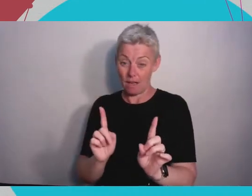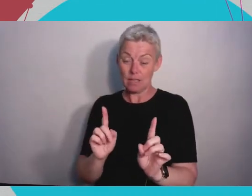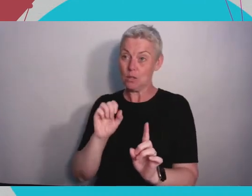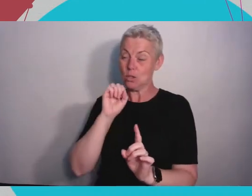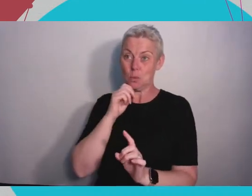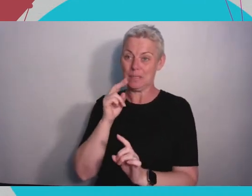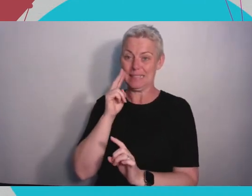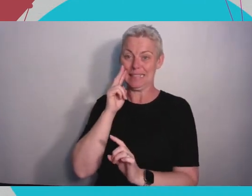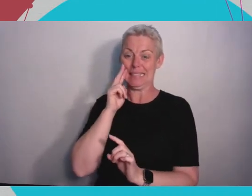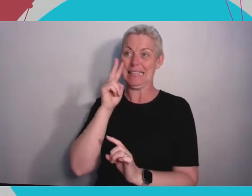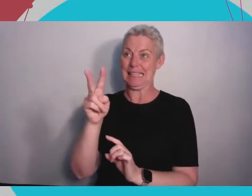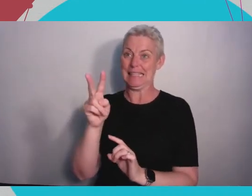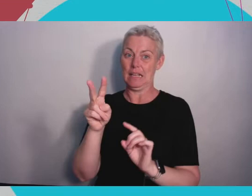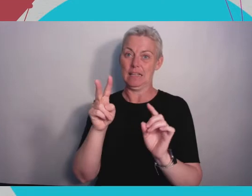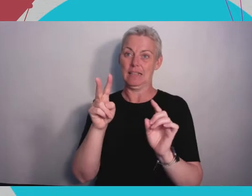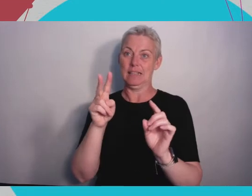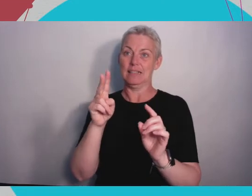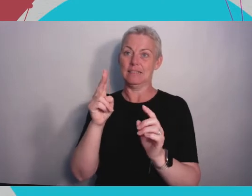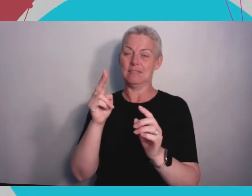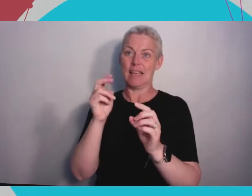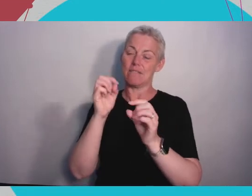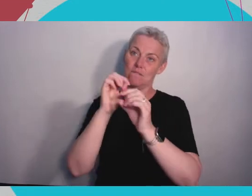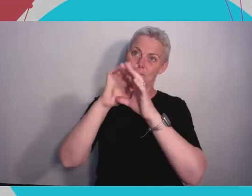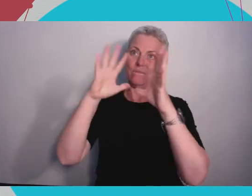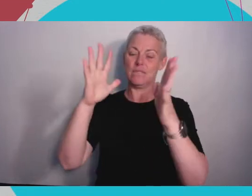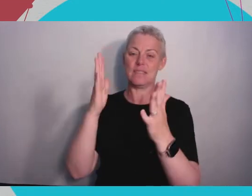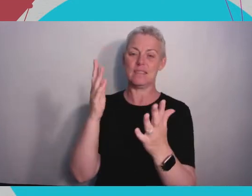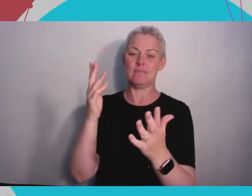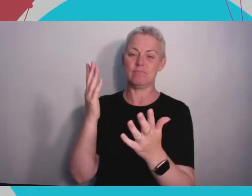object, what's a virtual object sat next to it. And in that kind of world we're just not